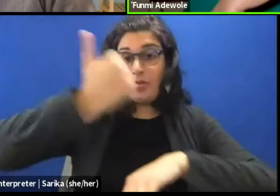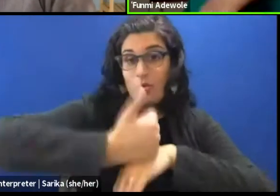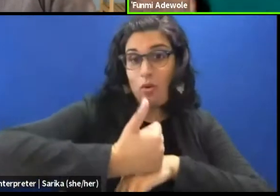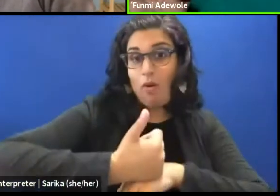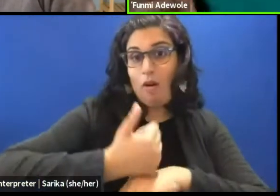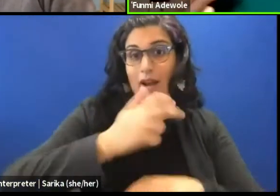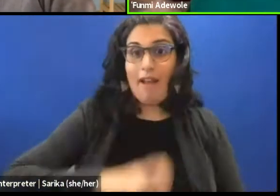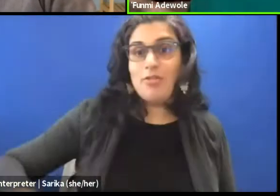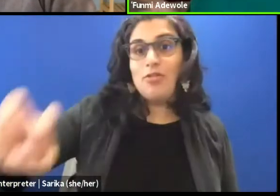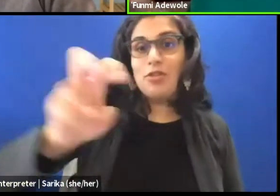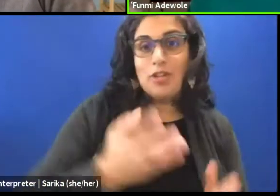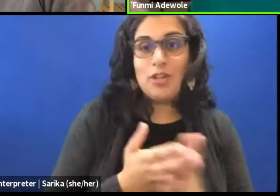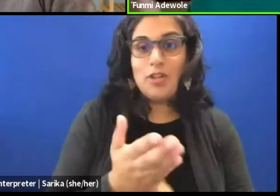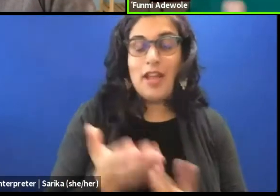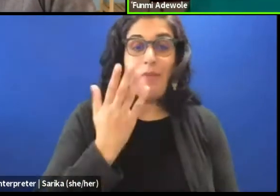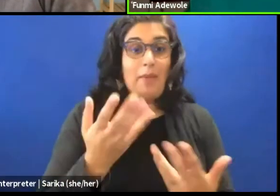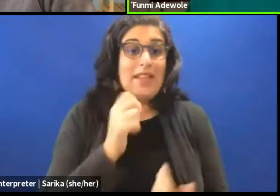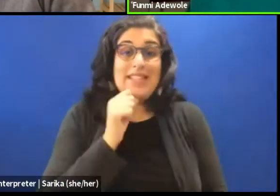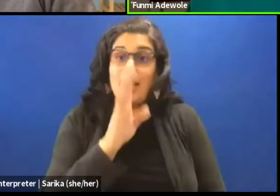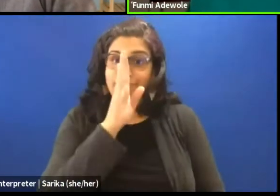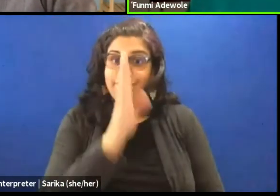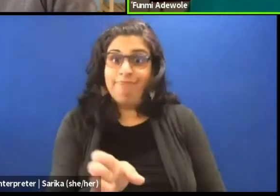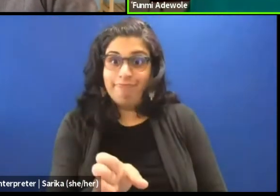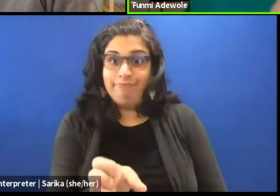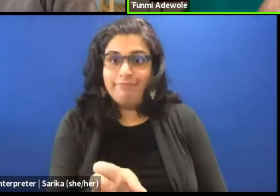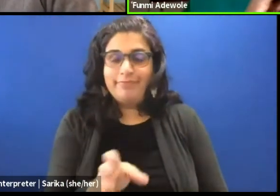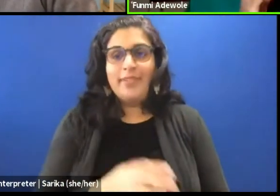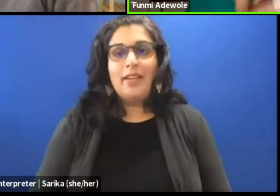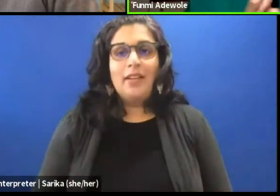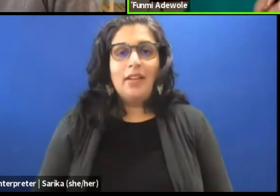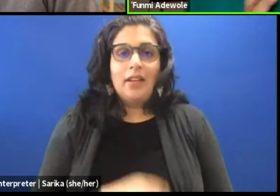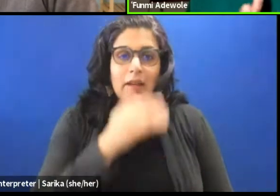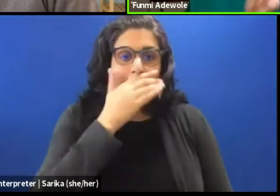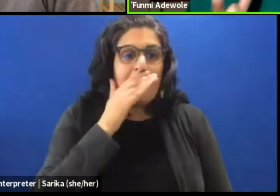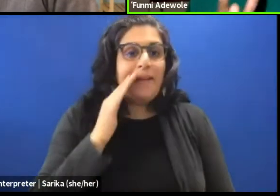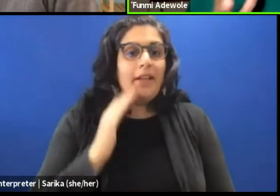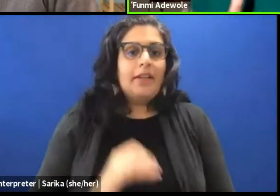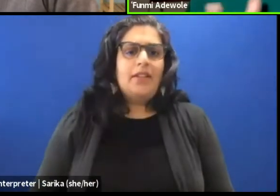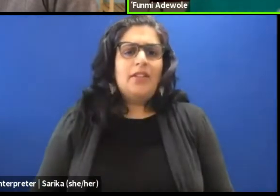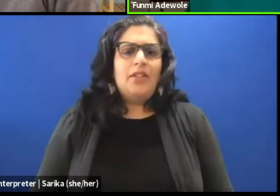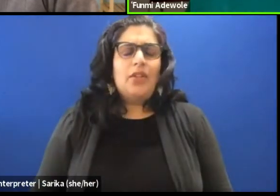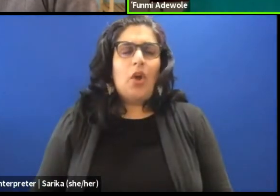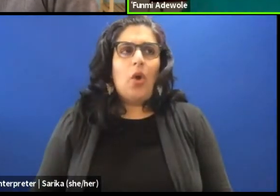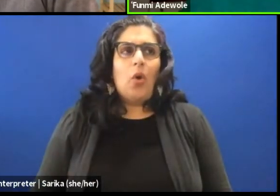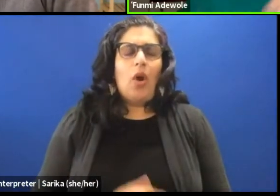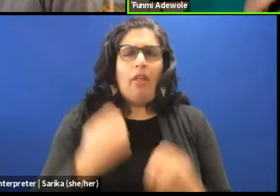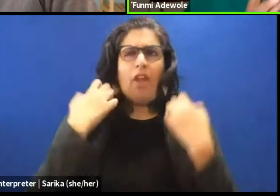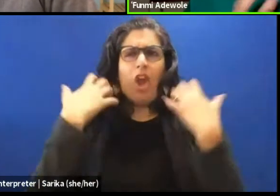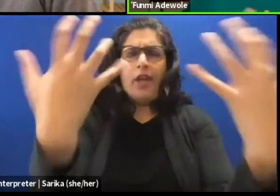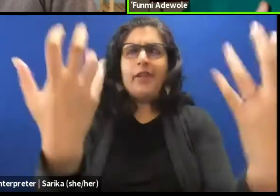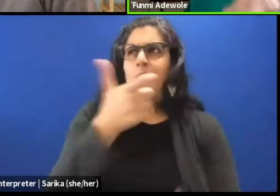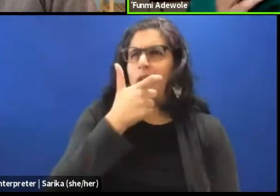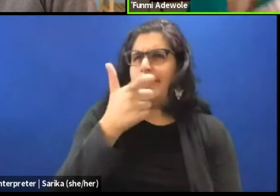a straightforward, linear narrative. And so there has to be a logic that the audience following in how these symbols